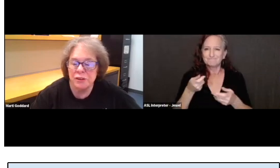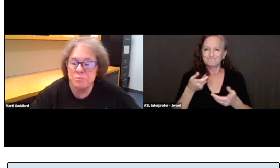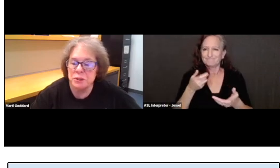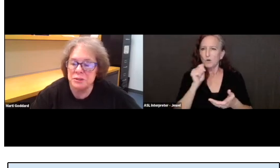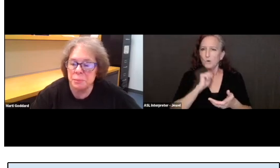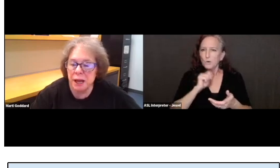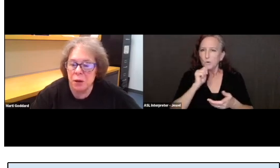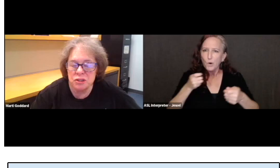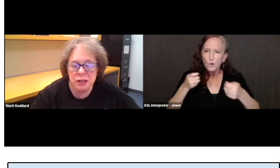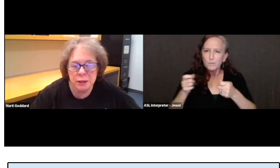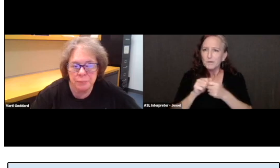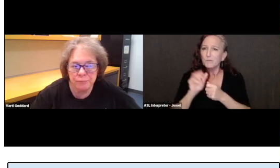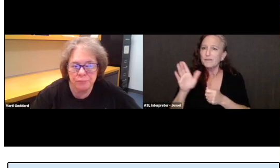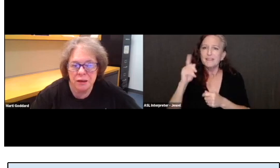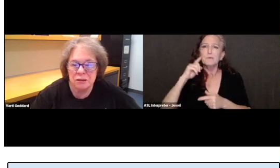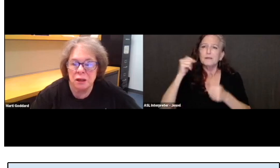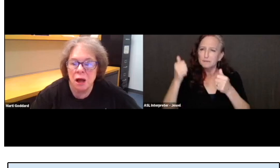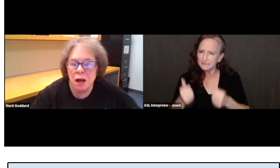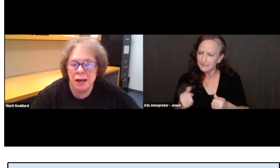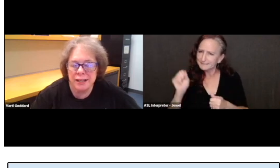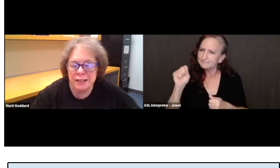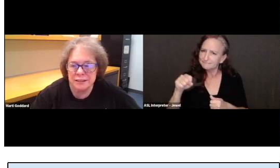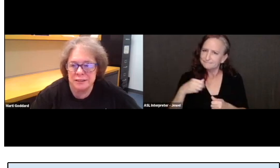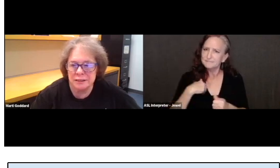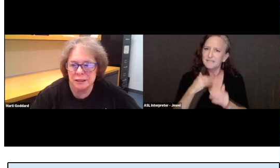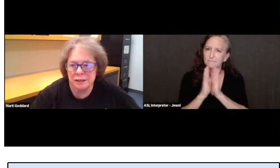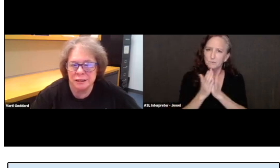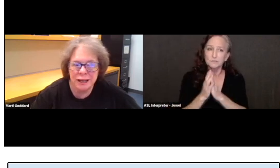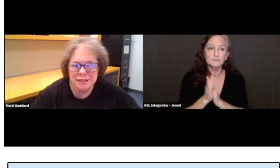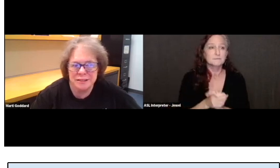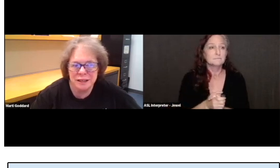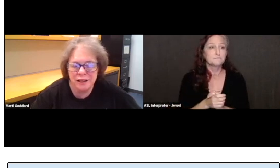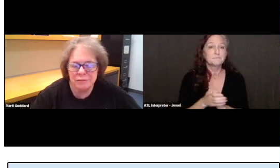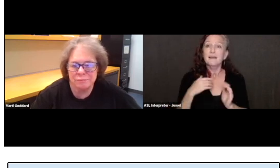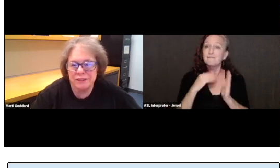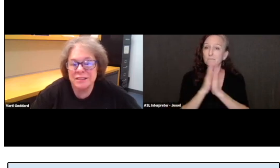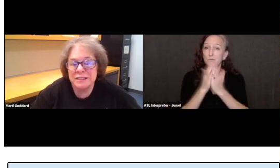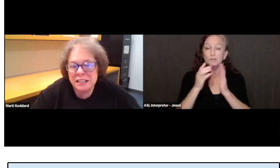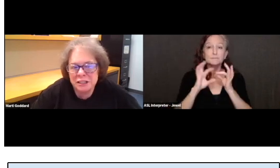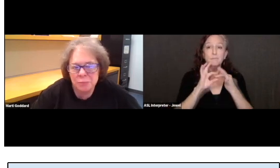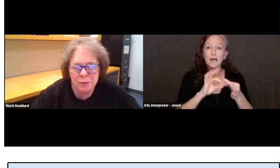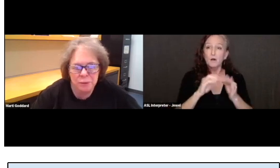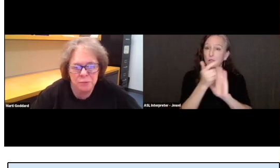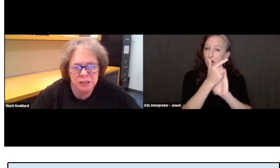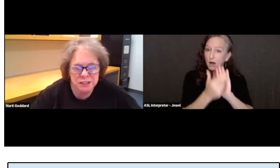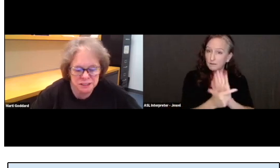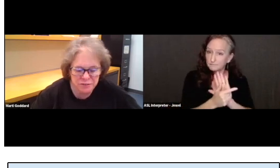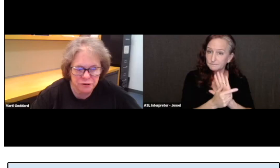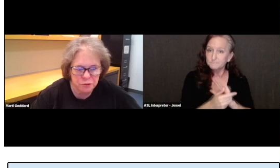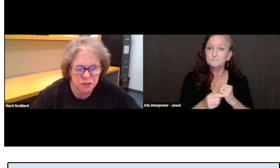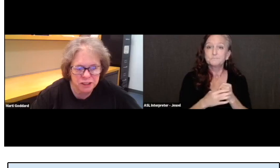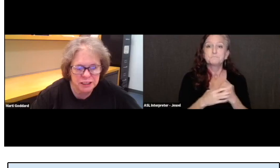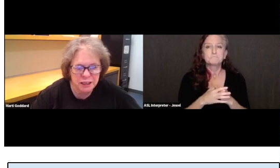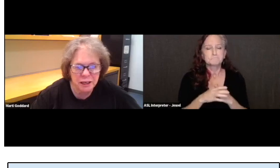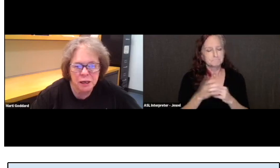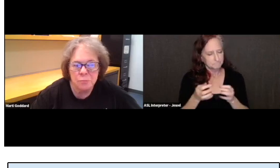We have books about law as is needed by people in the deaf community.